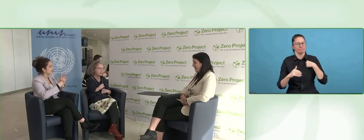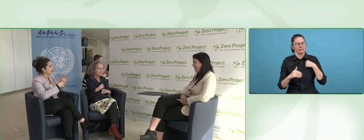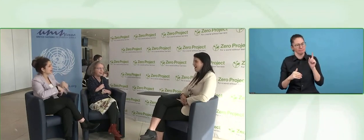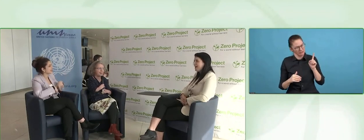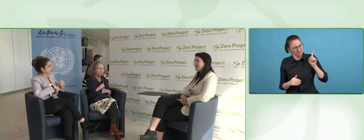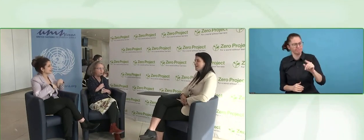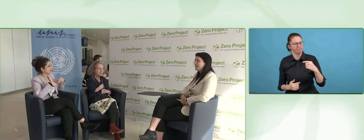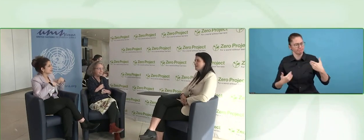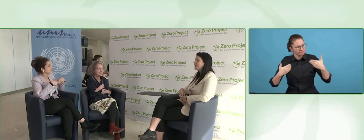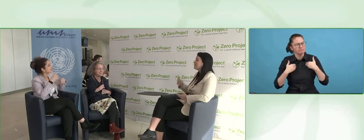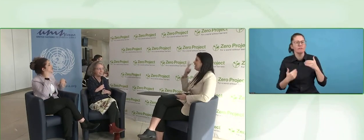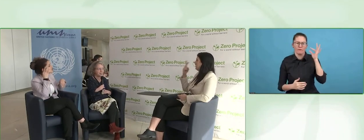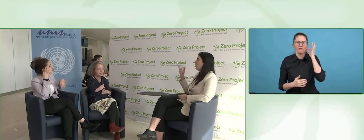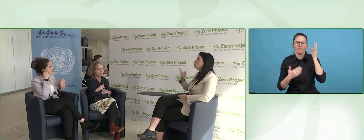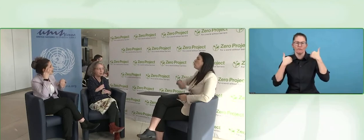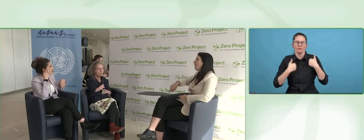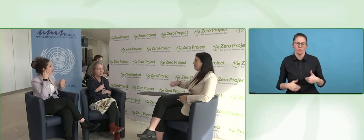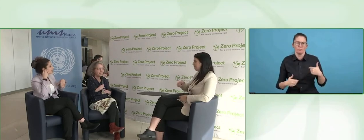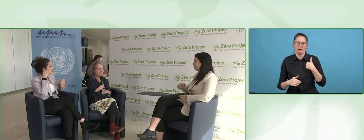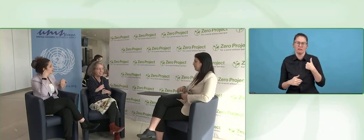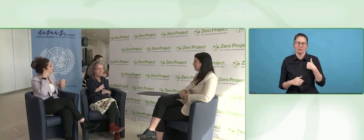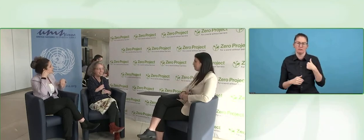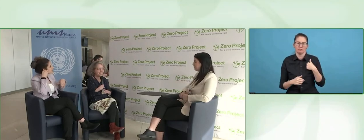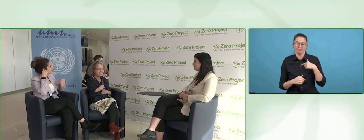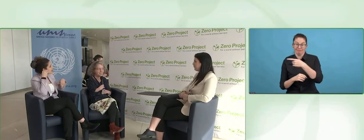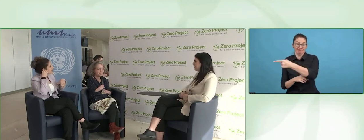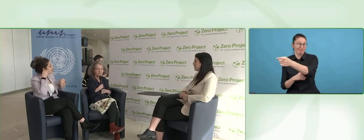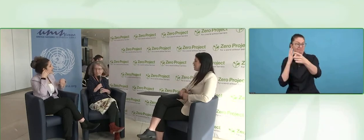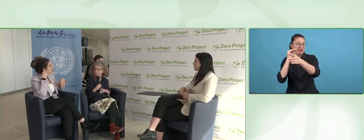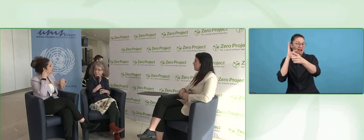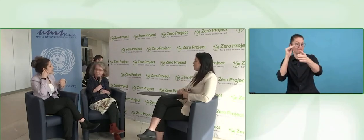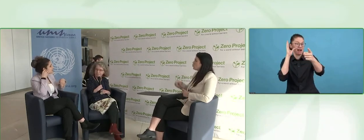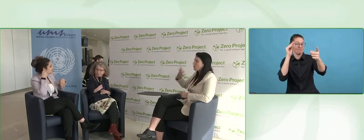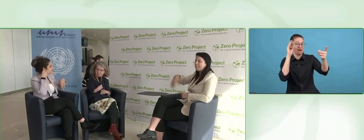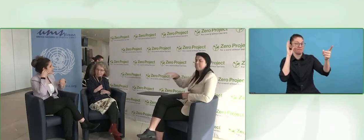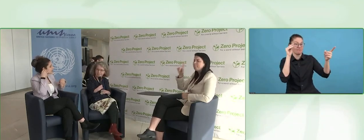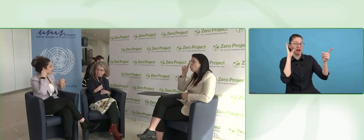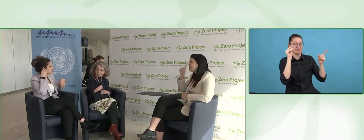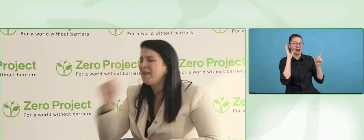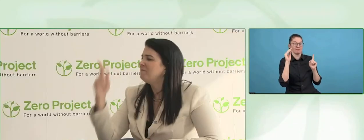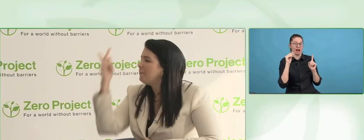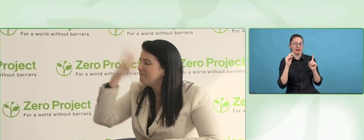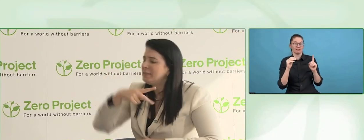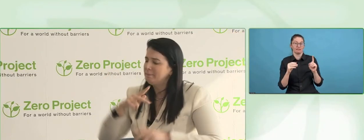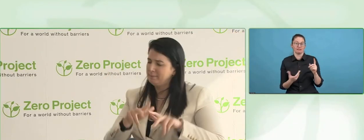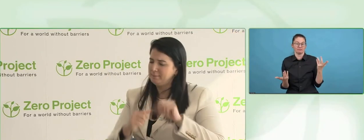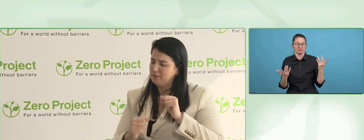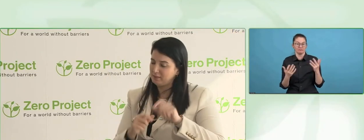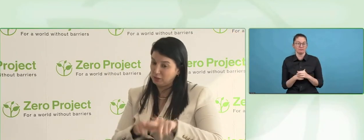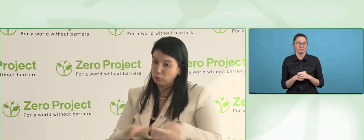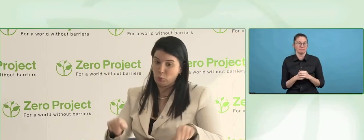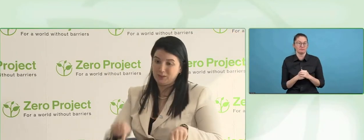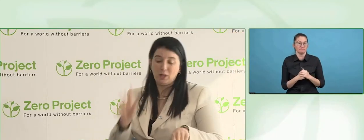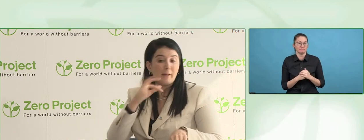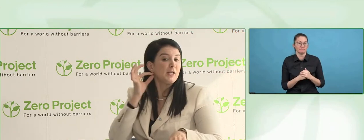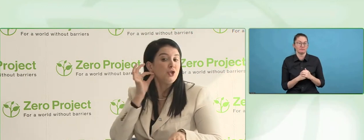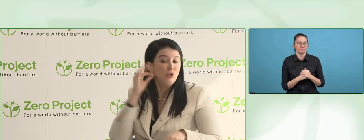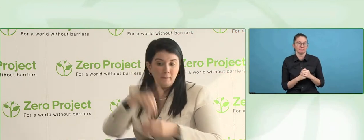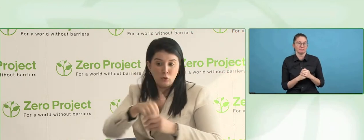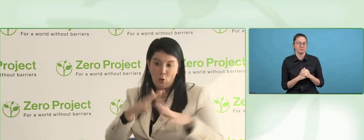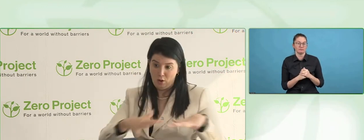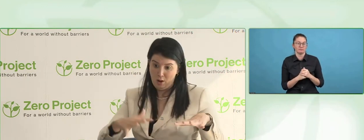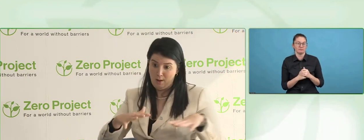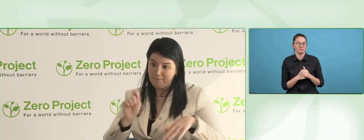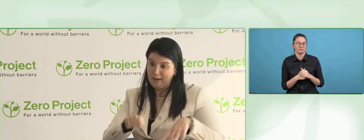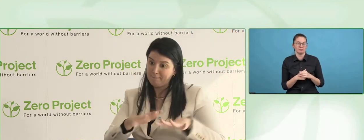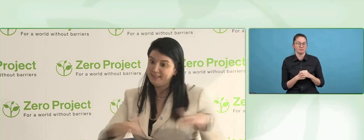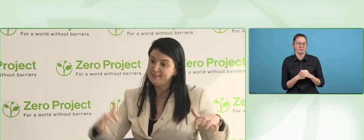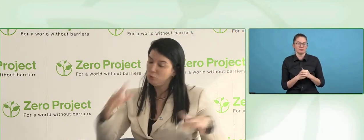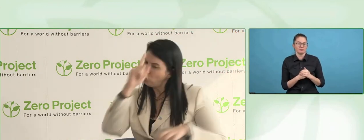At the end of the day, everybody understands there's a lot of women